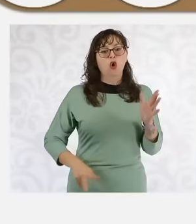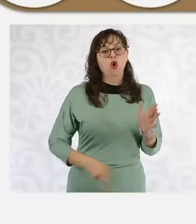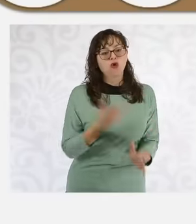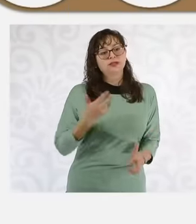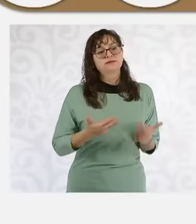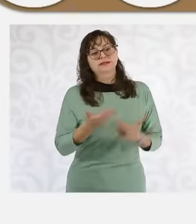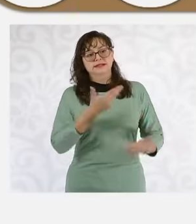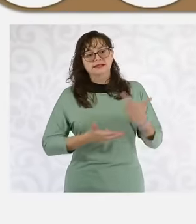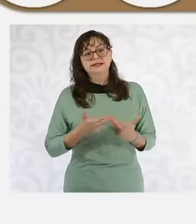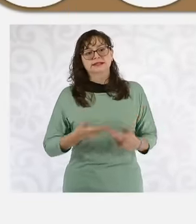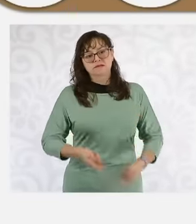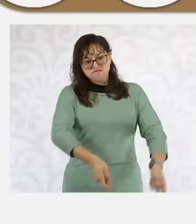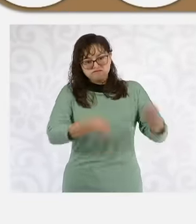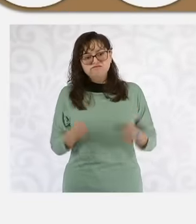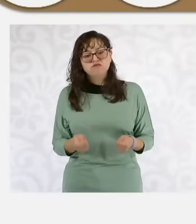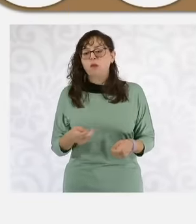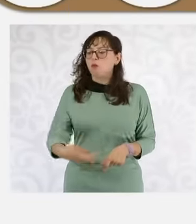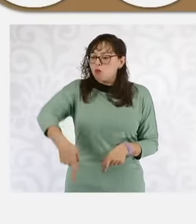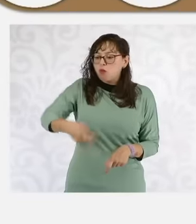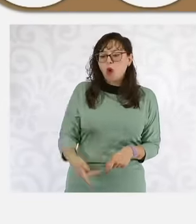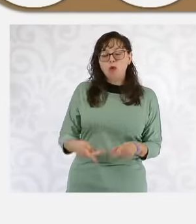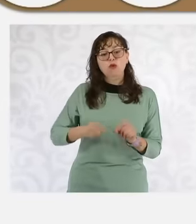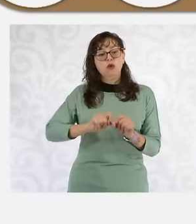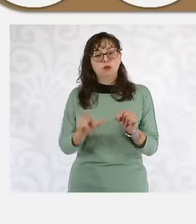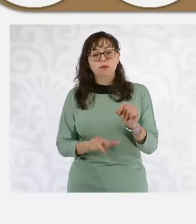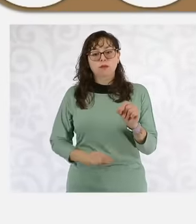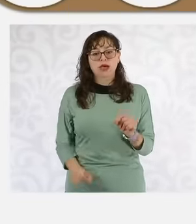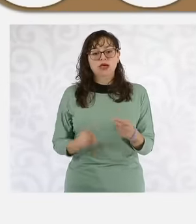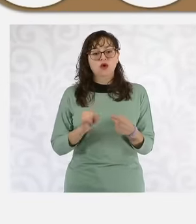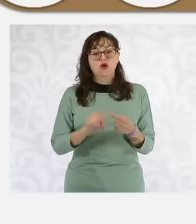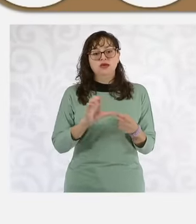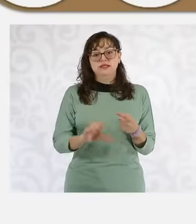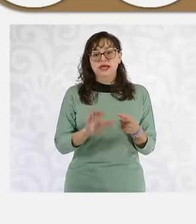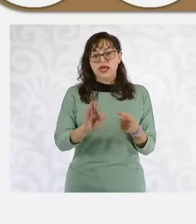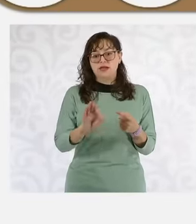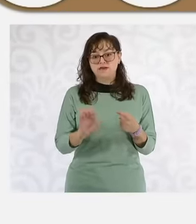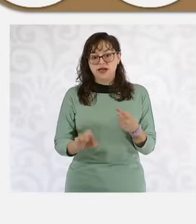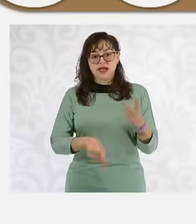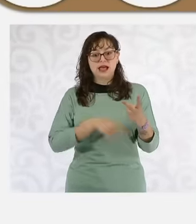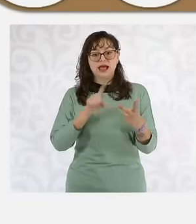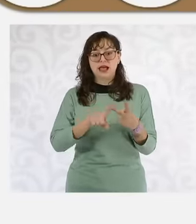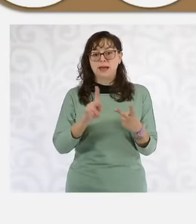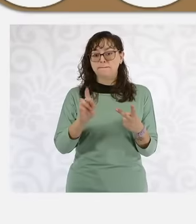the nature of both the Federal Electricity Commission and oil Mexicans to